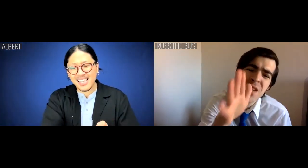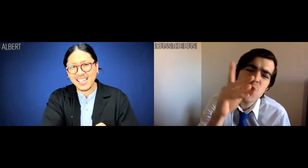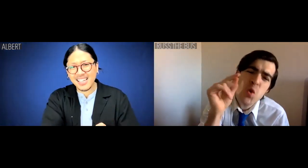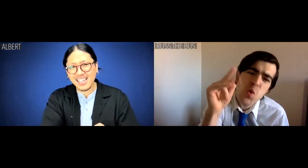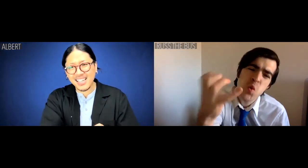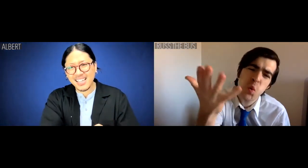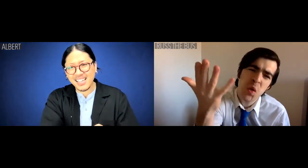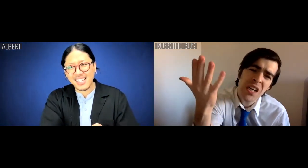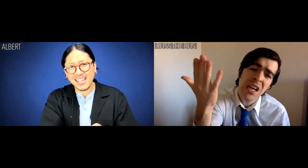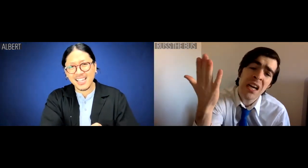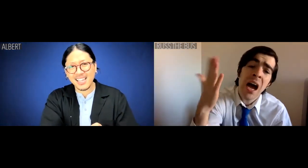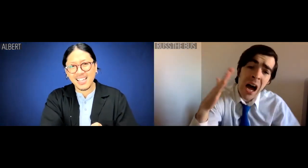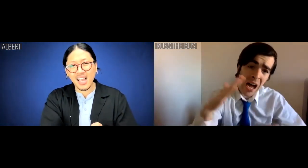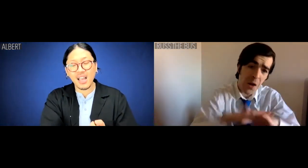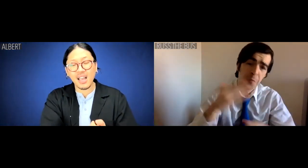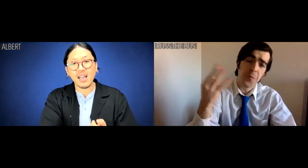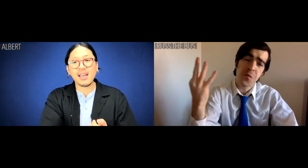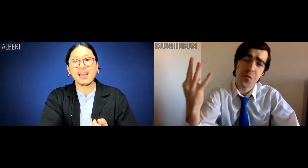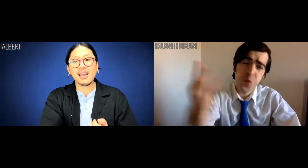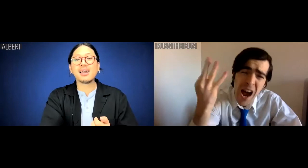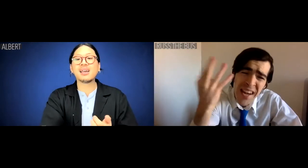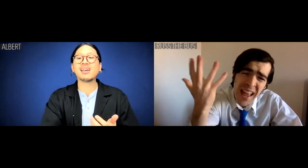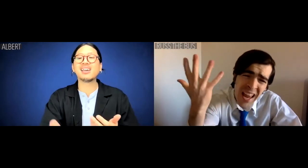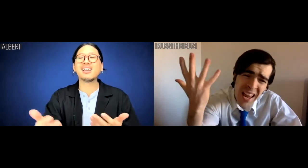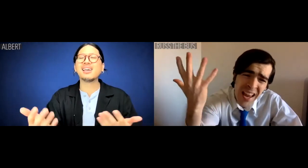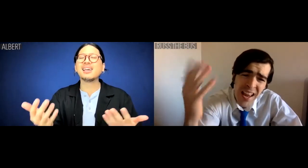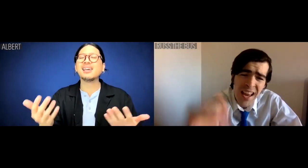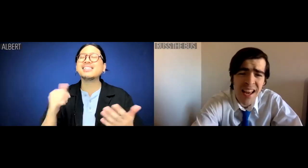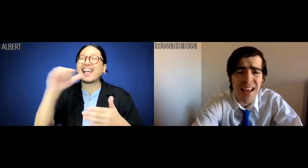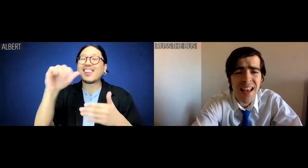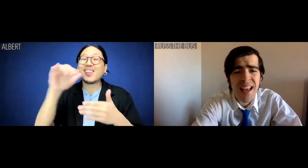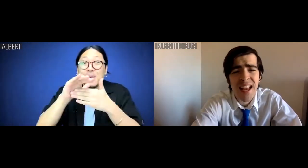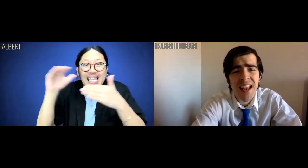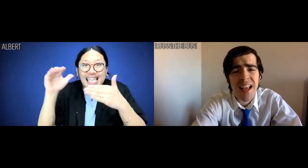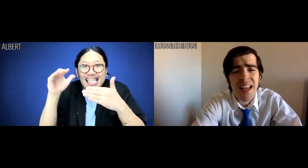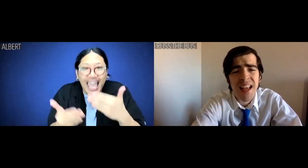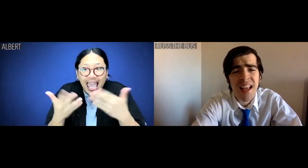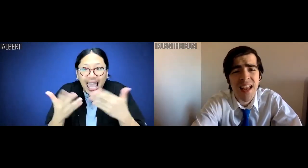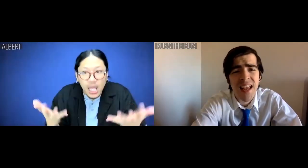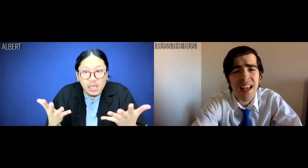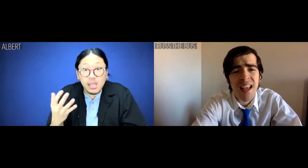Russ the Bus: Dude, on a Friday? Albert: This isn't the weekend!